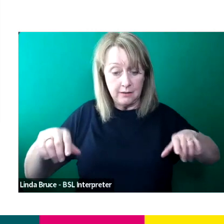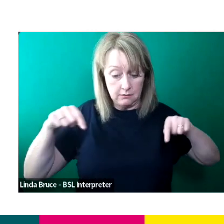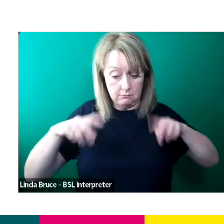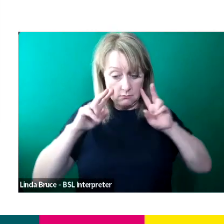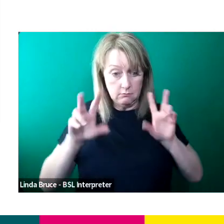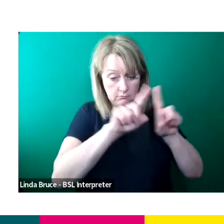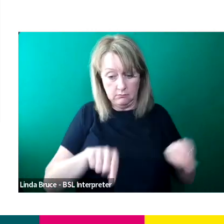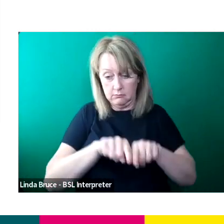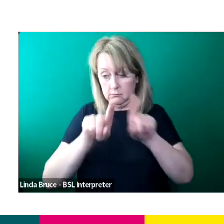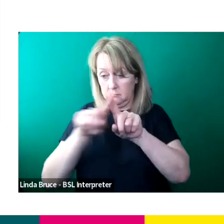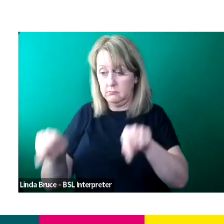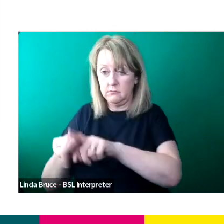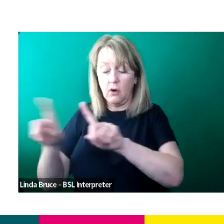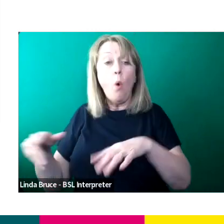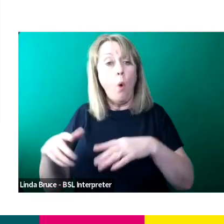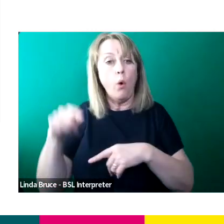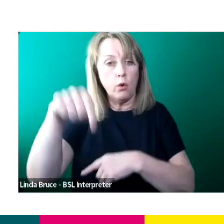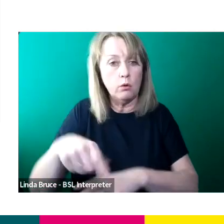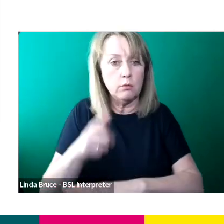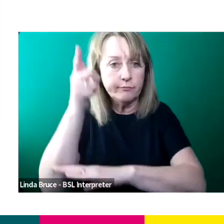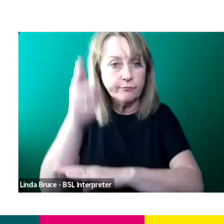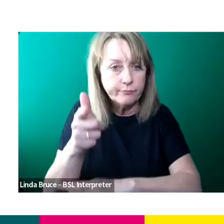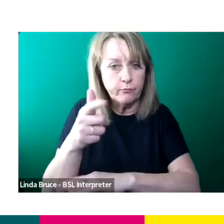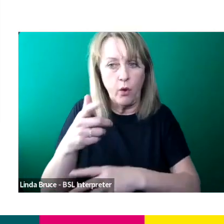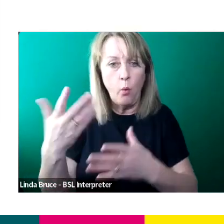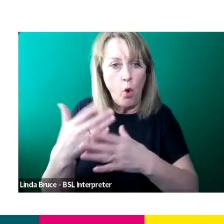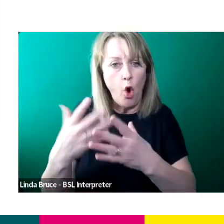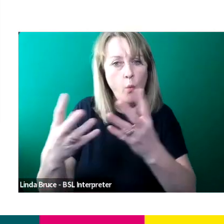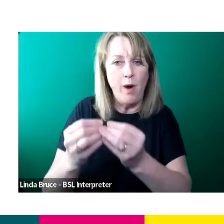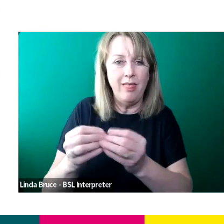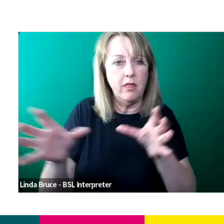director who shoot using the cameras or kind of work with crew out in the field and on.